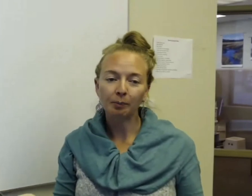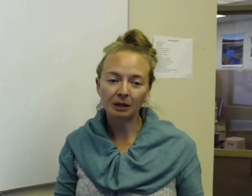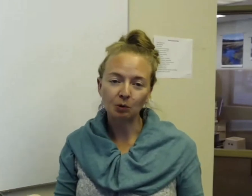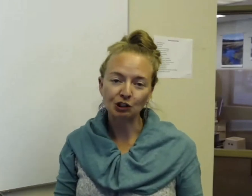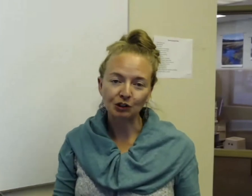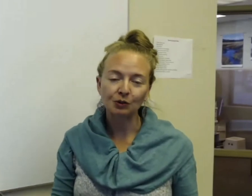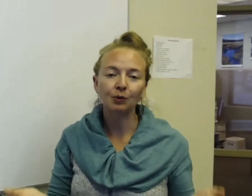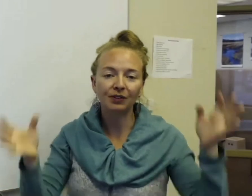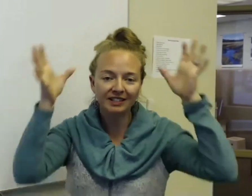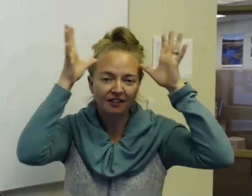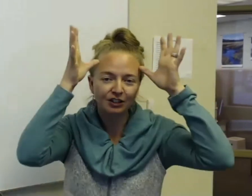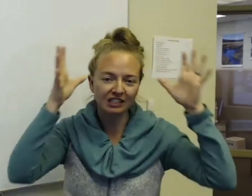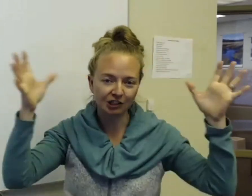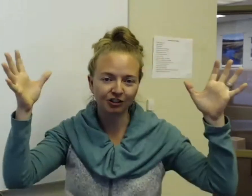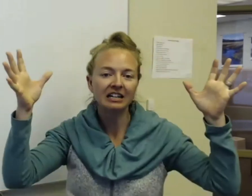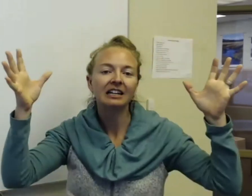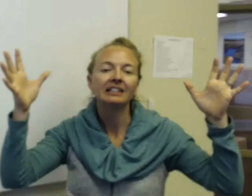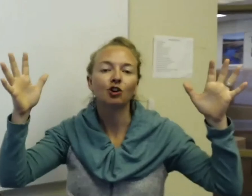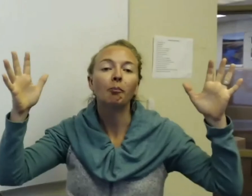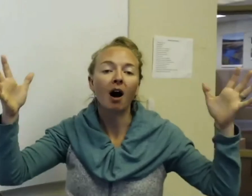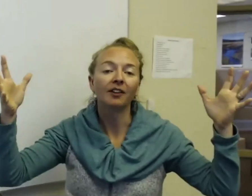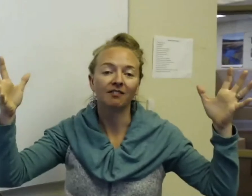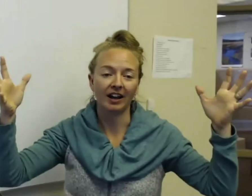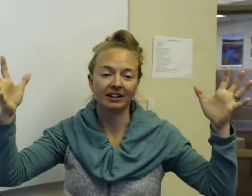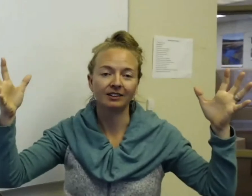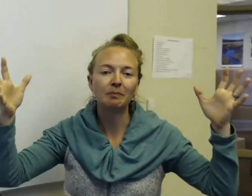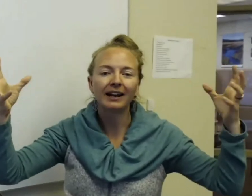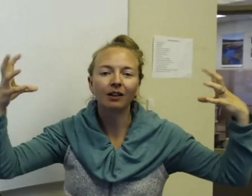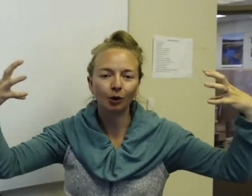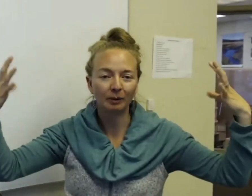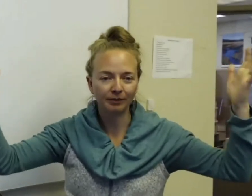what people do with the sign for deer is they'll modify it, to make it a little bit, you know,